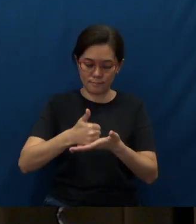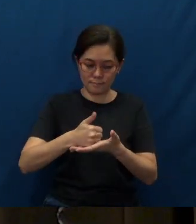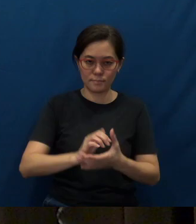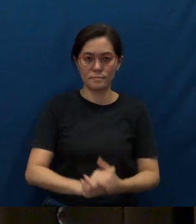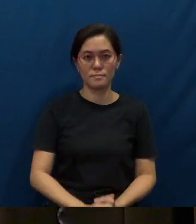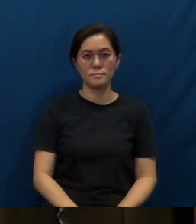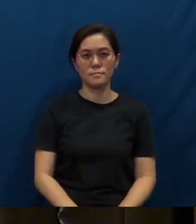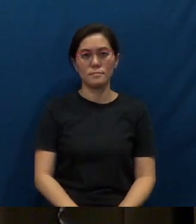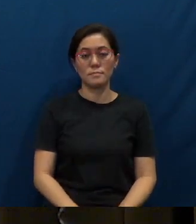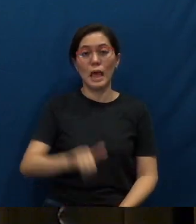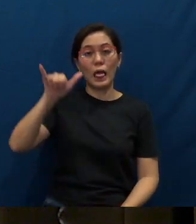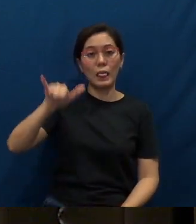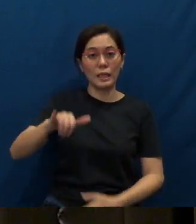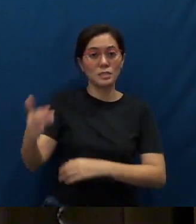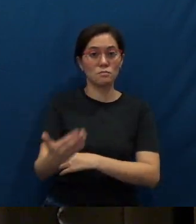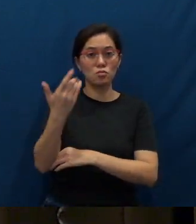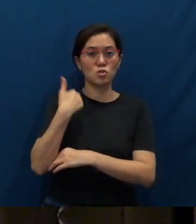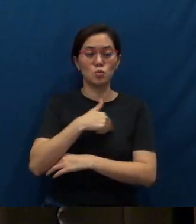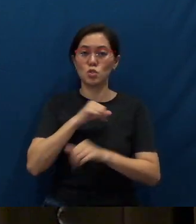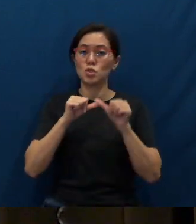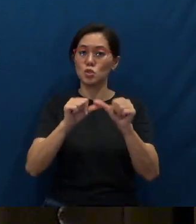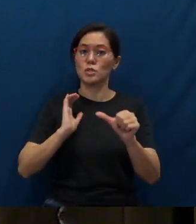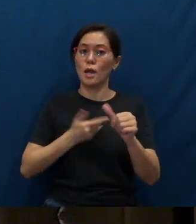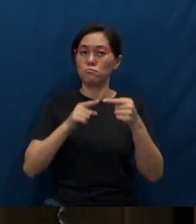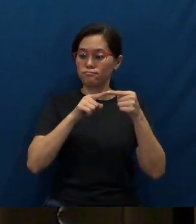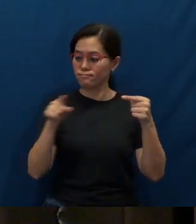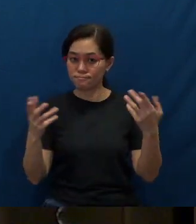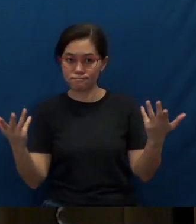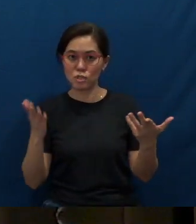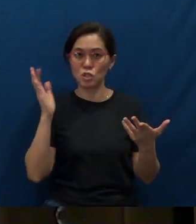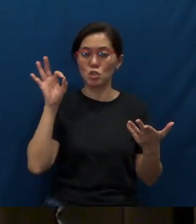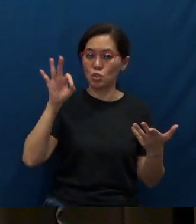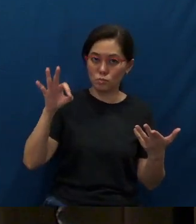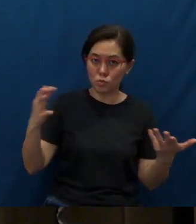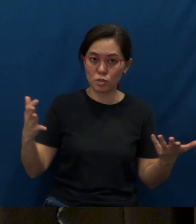This morning, we continue our series of sermons on Bartley core values.